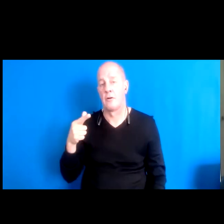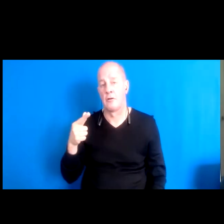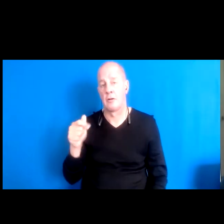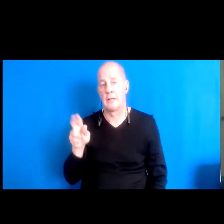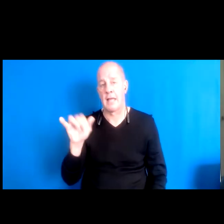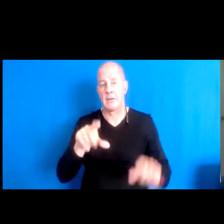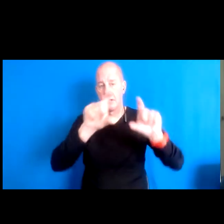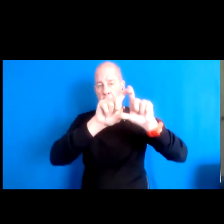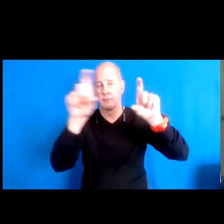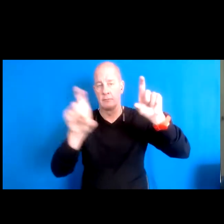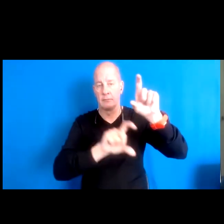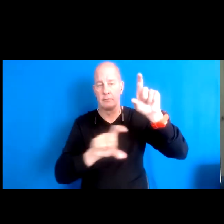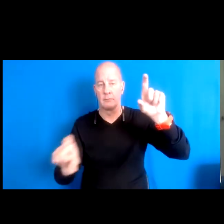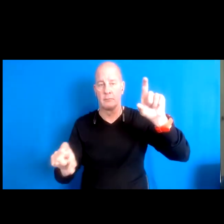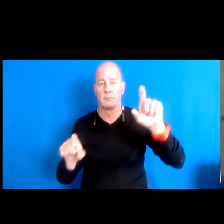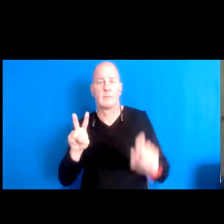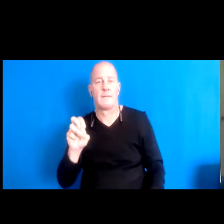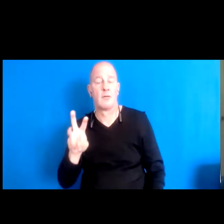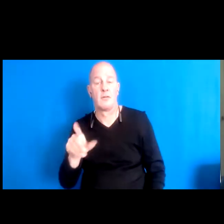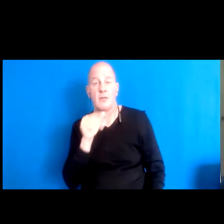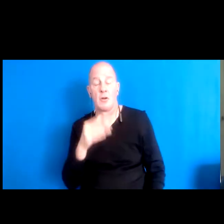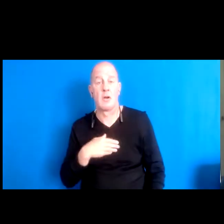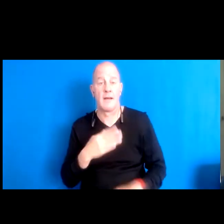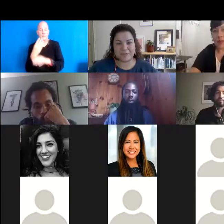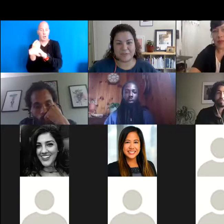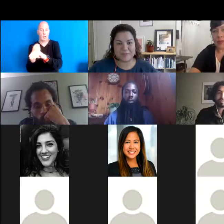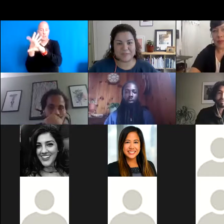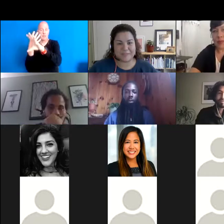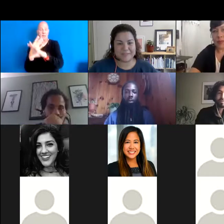have their cameras on could turn them on if you feel up to it.